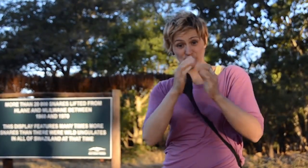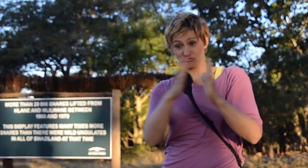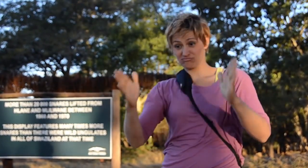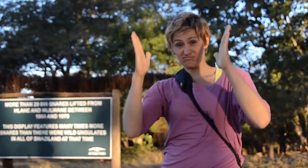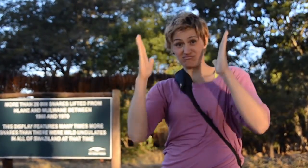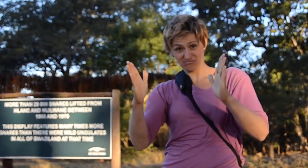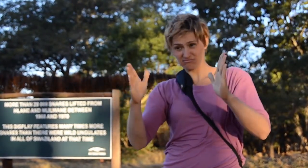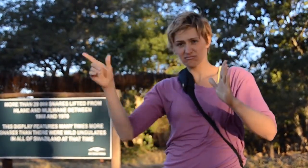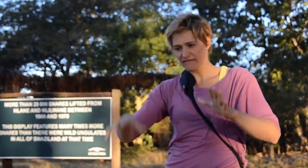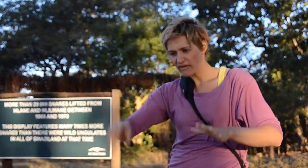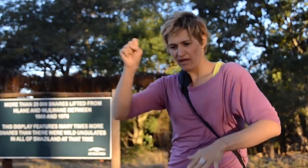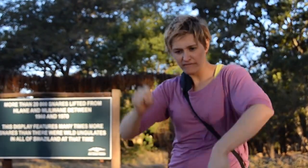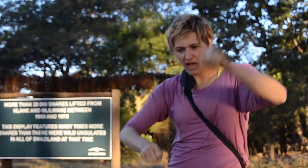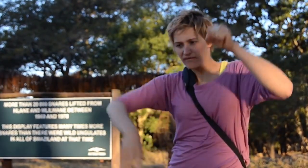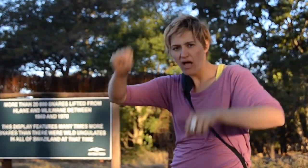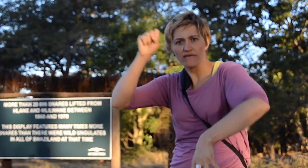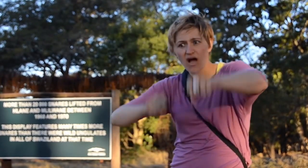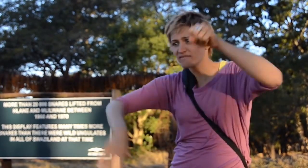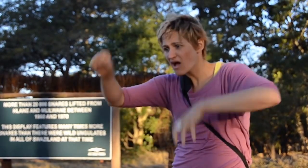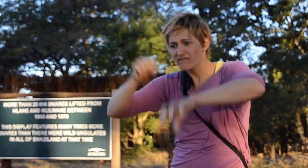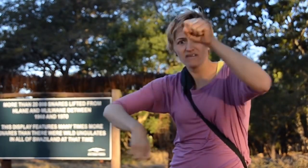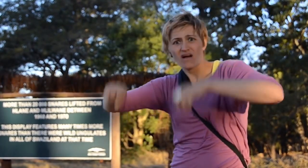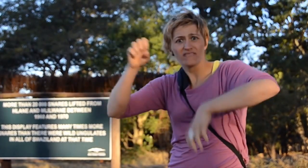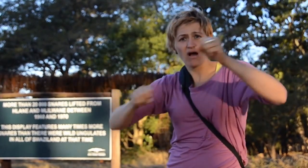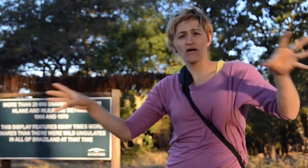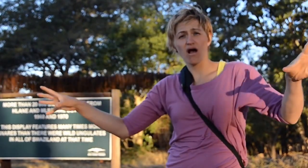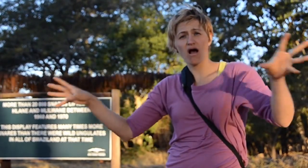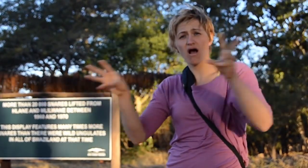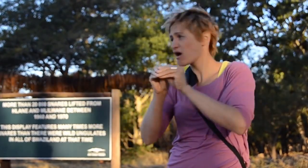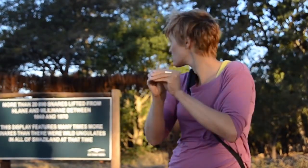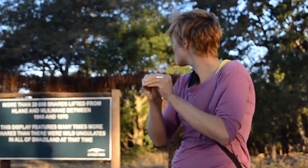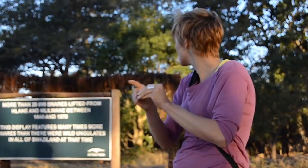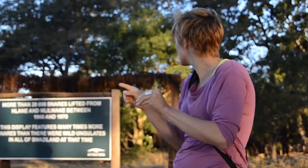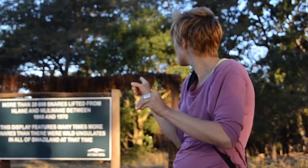to remember the discovery of approximately 20,000 traps